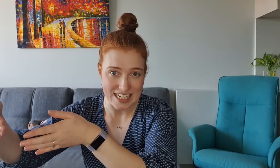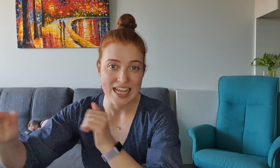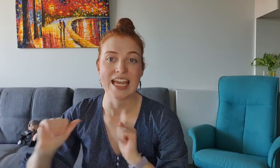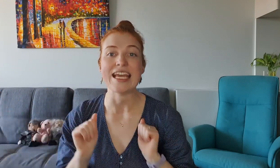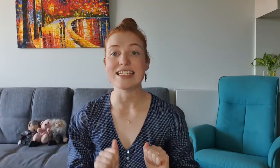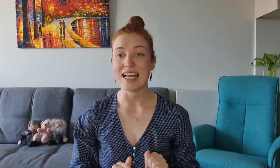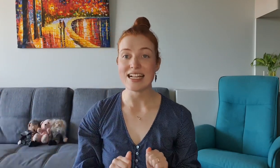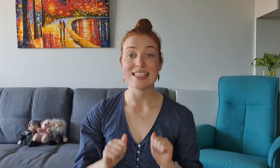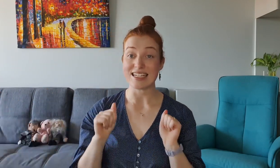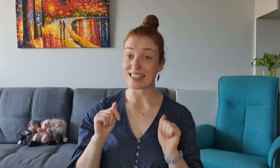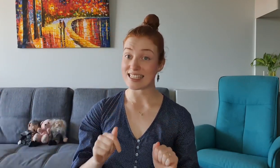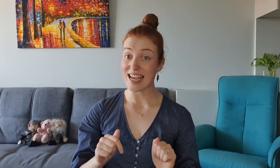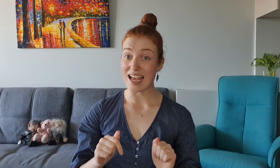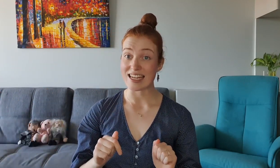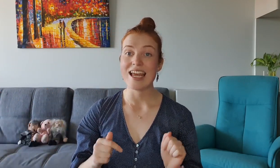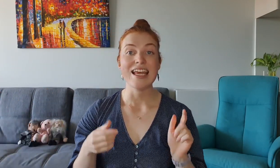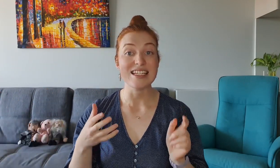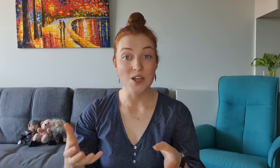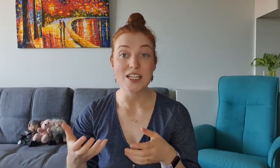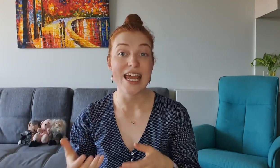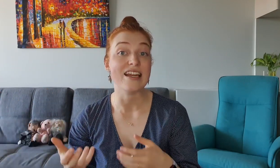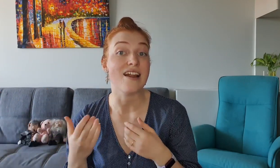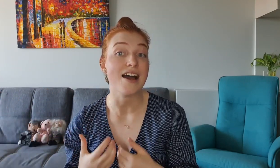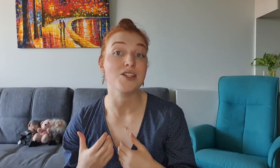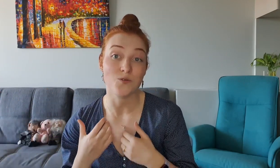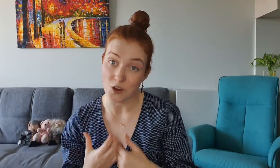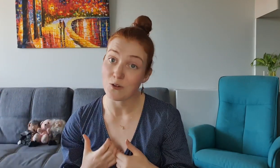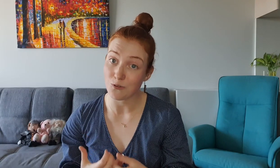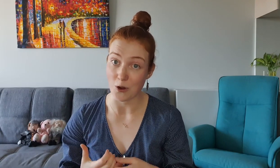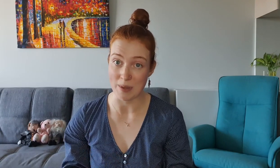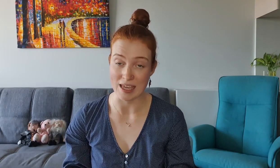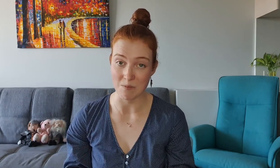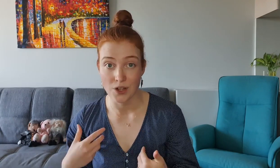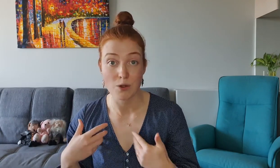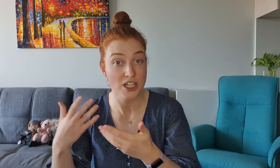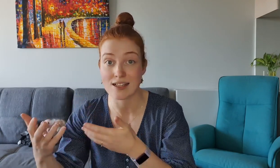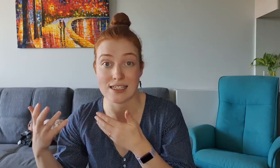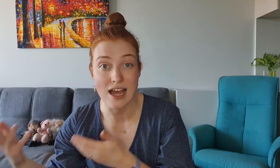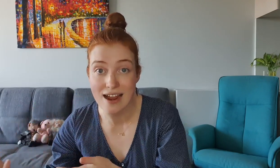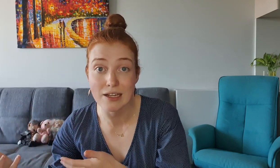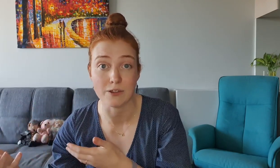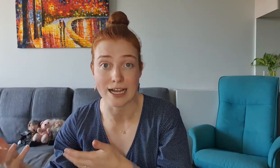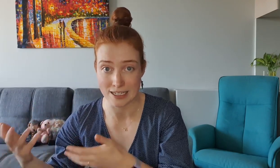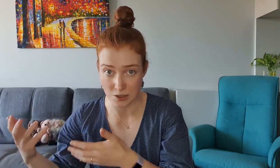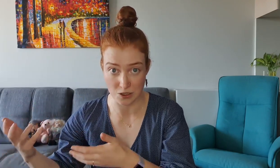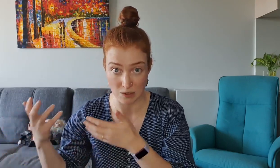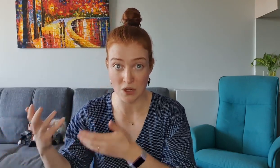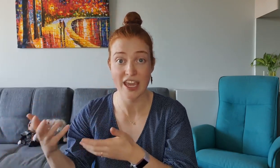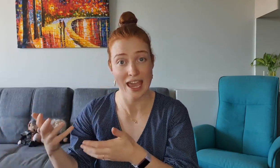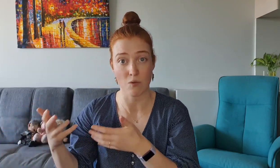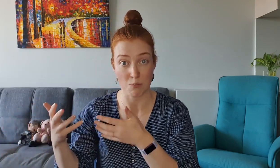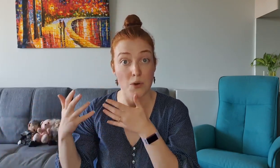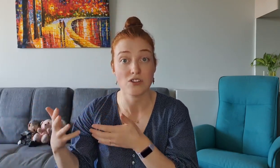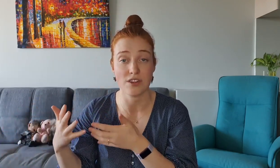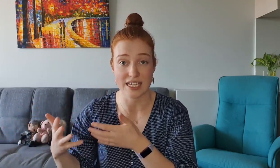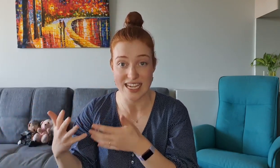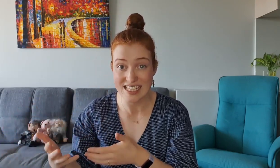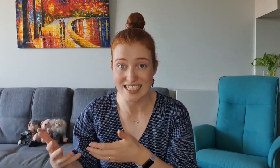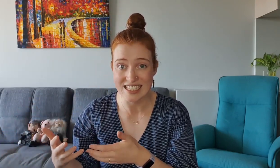He decides that instead he's going to take Nyle's phone from him which Nyle is entirely reliant on to communicate with most of the contestants